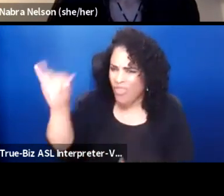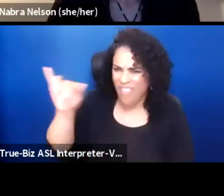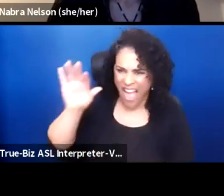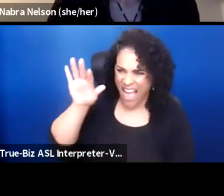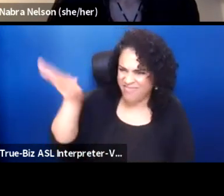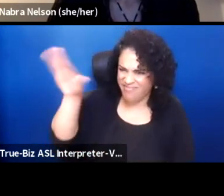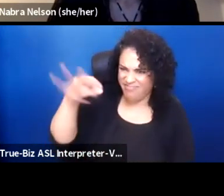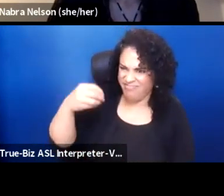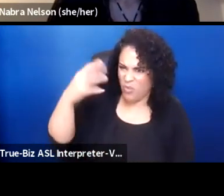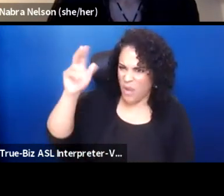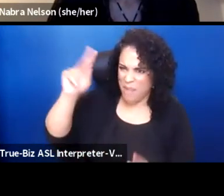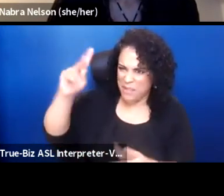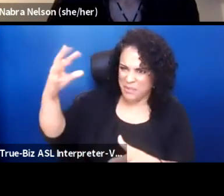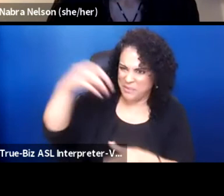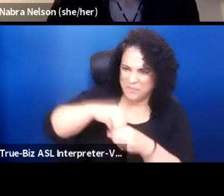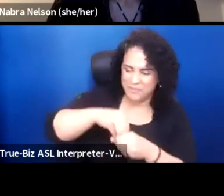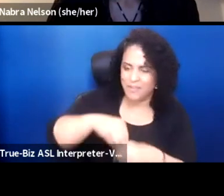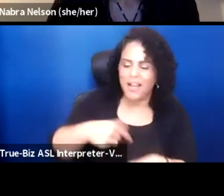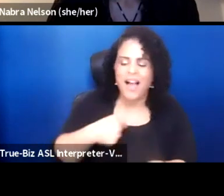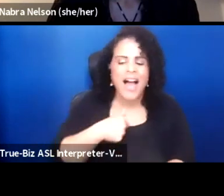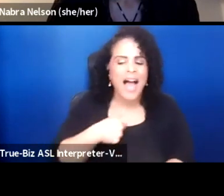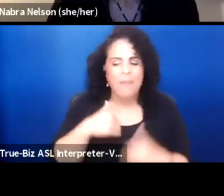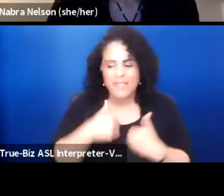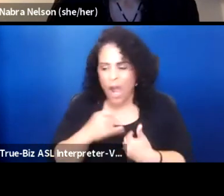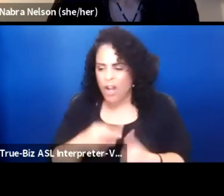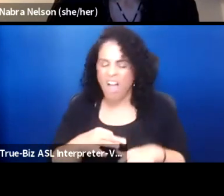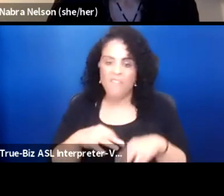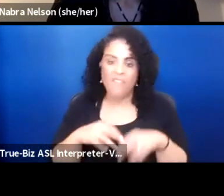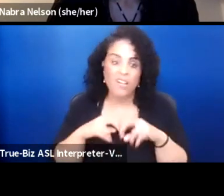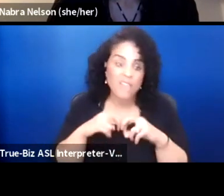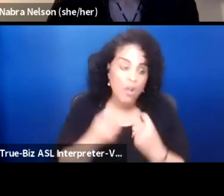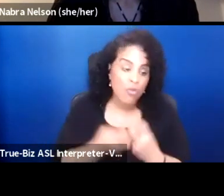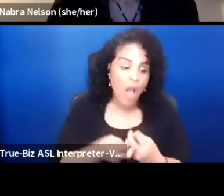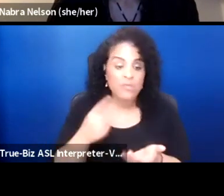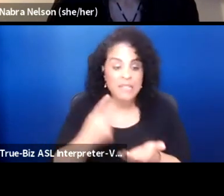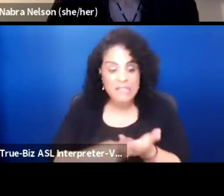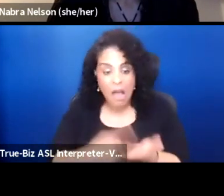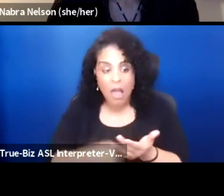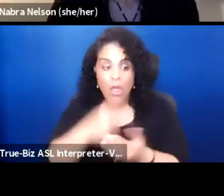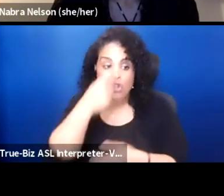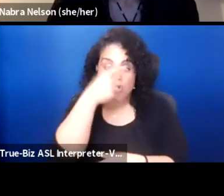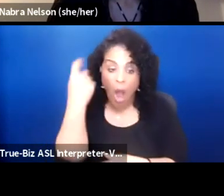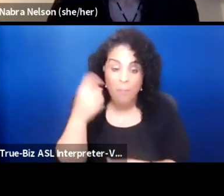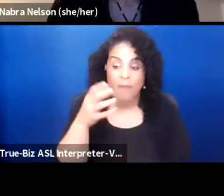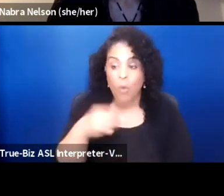So I'm so tired of sitting around talking and discussing the trauma of white people. I just want